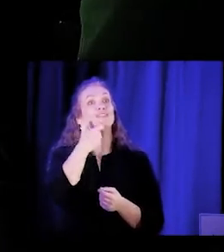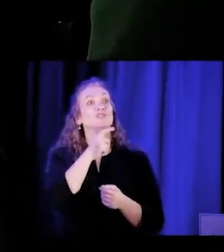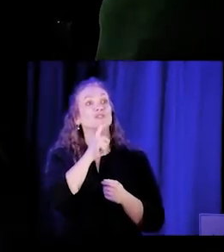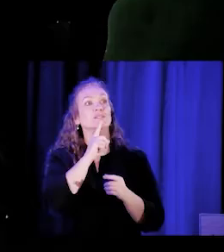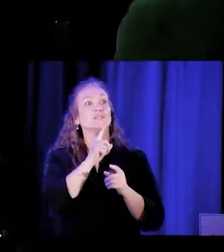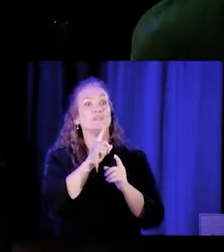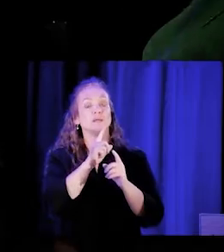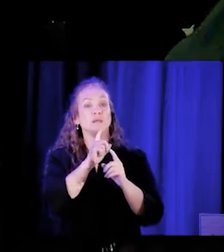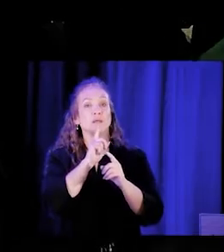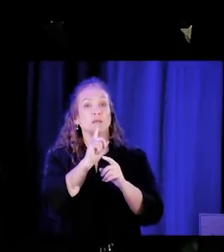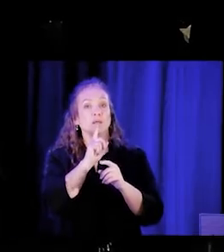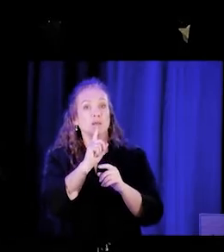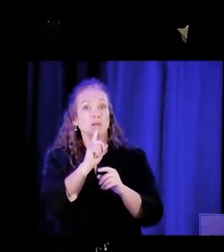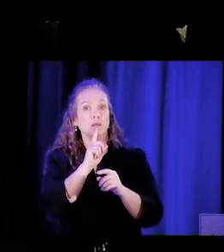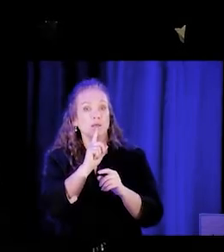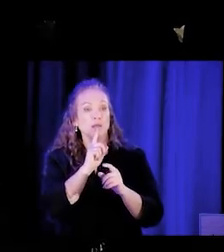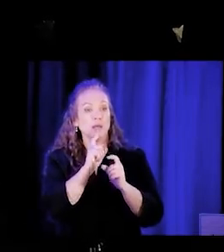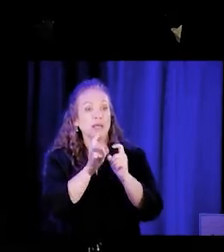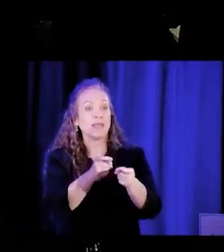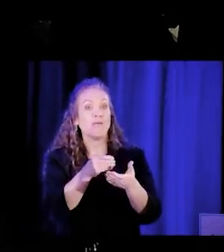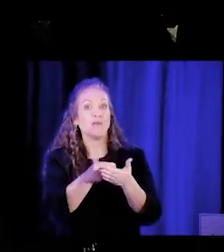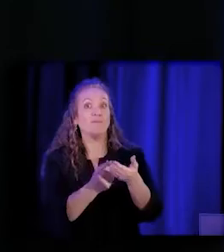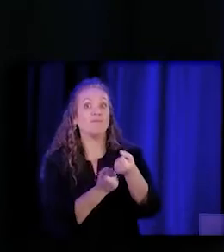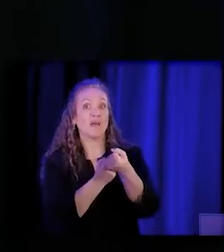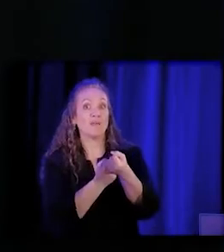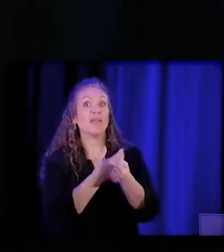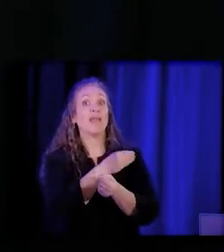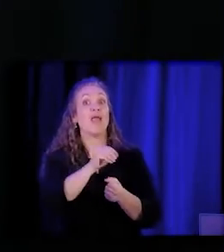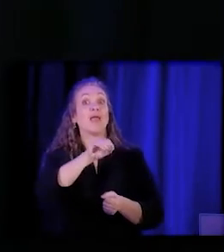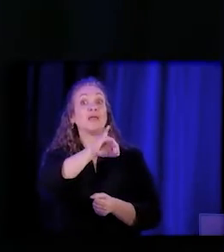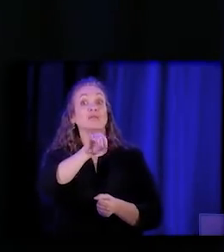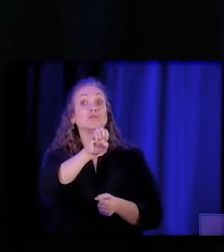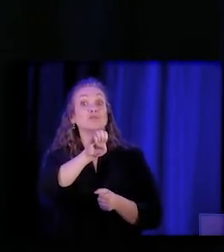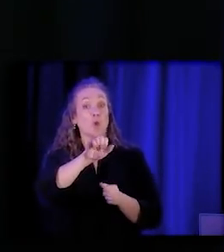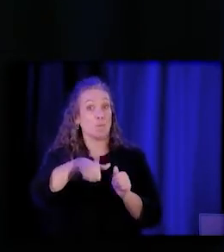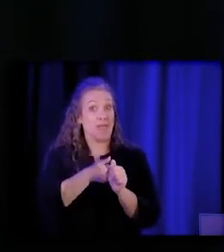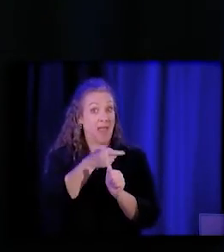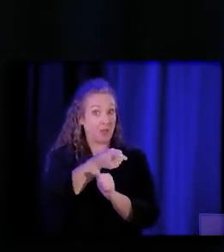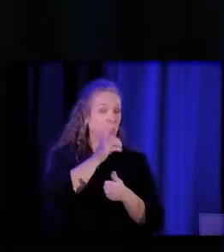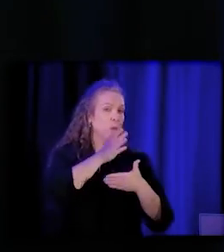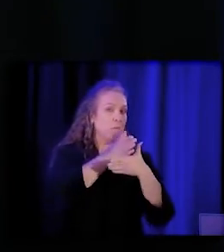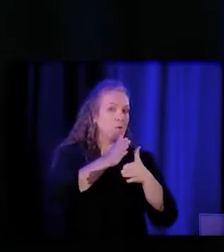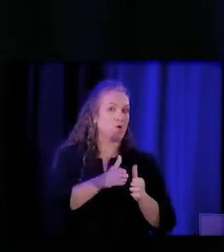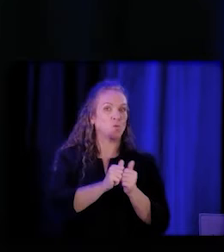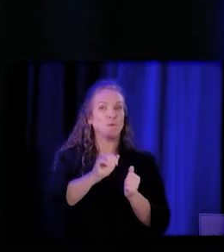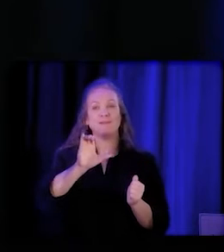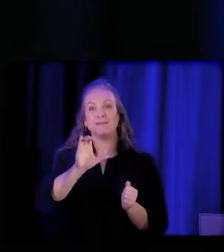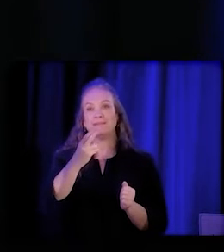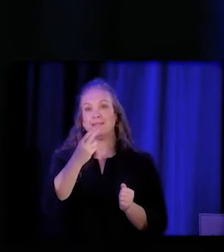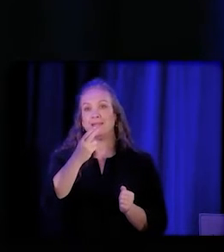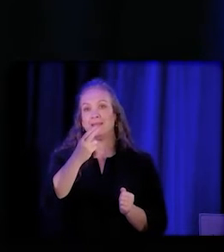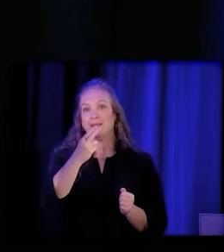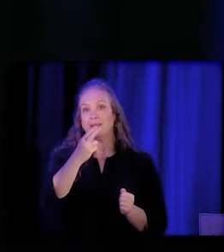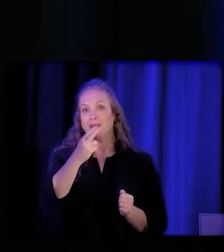and Joe behind you is the one that partnered with CPEHN and HCAI to do a large employer survey